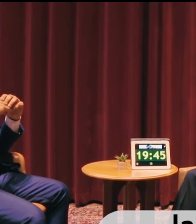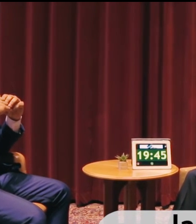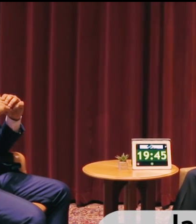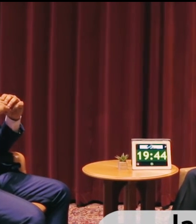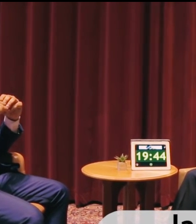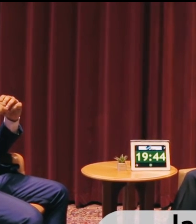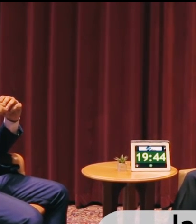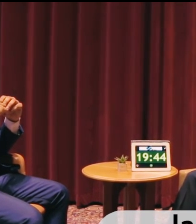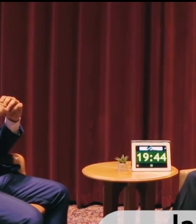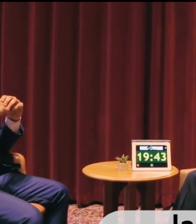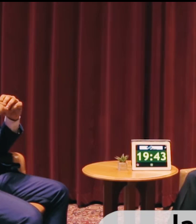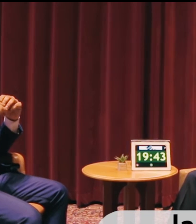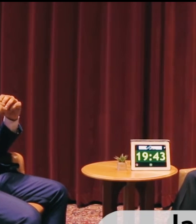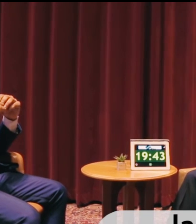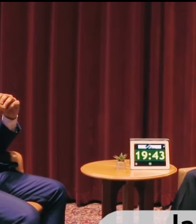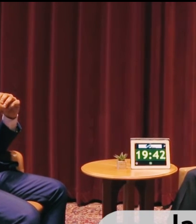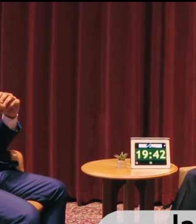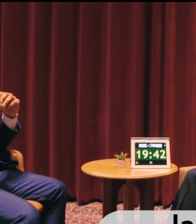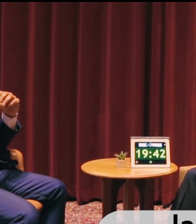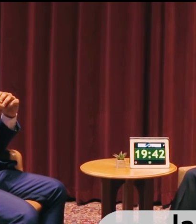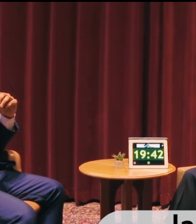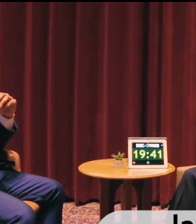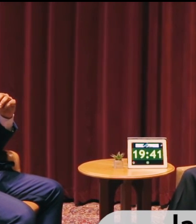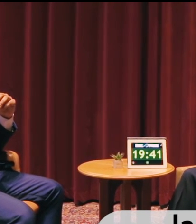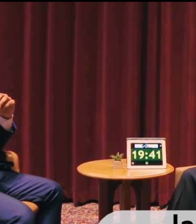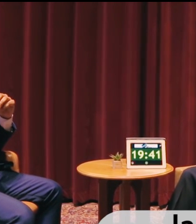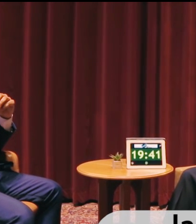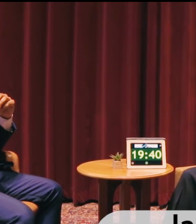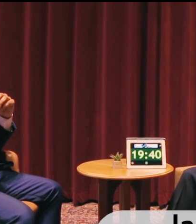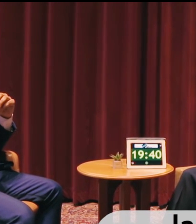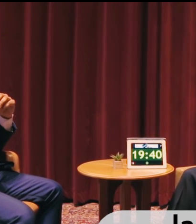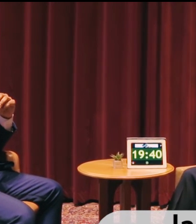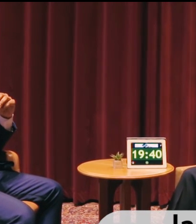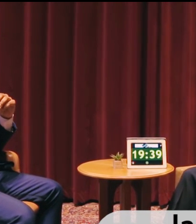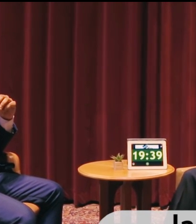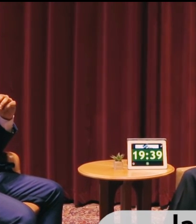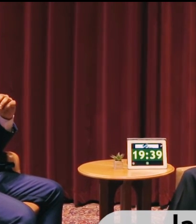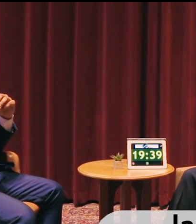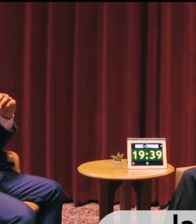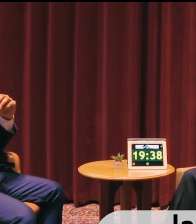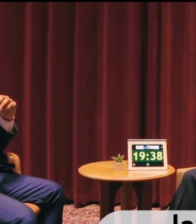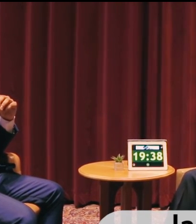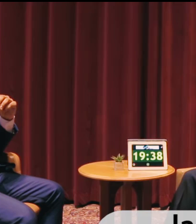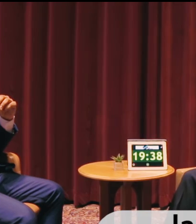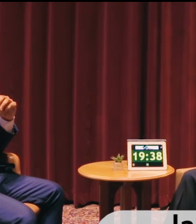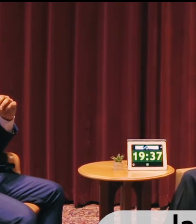I've been looking at consulting career fields but specifically entrepreneurship as well, and getting an MBA would broaden